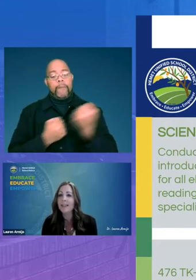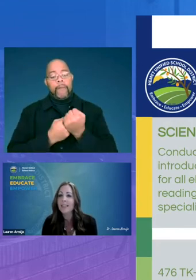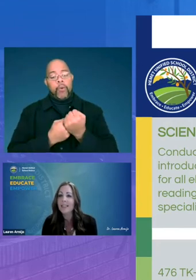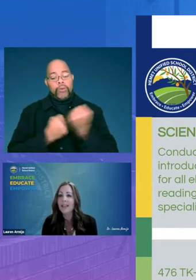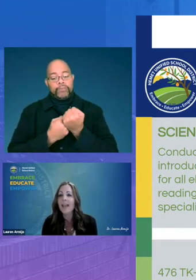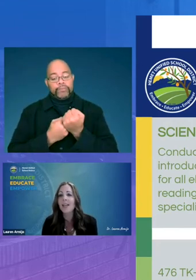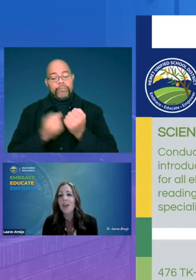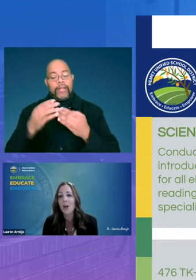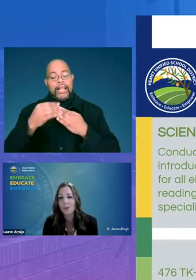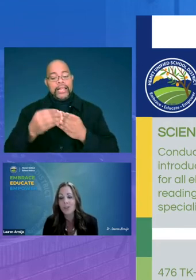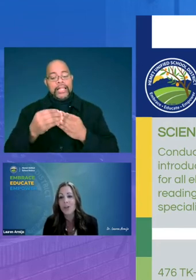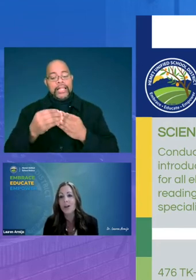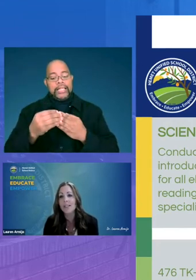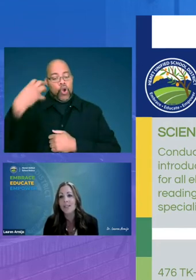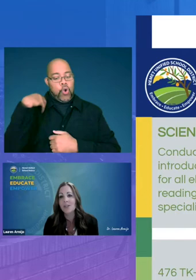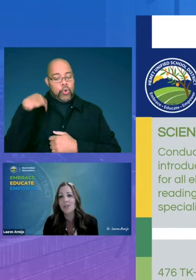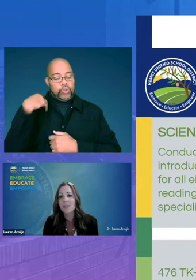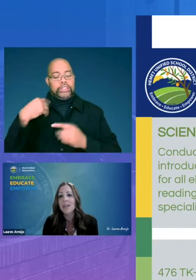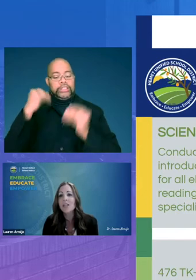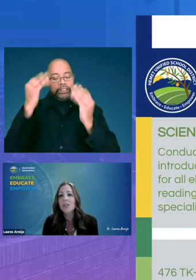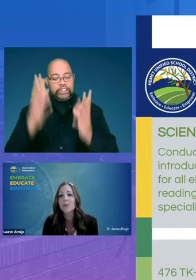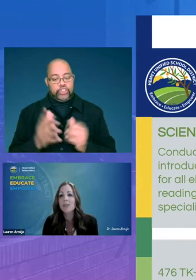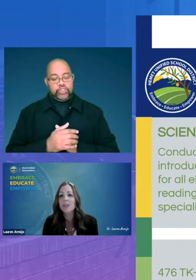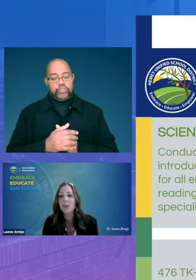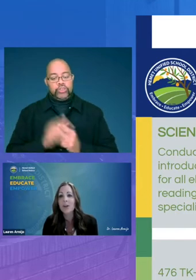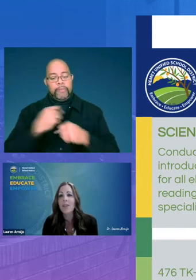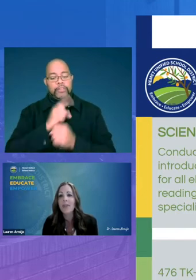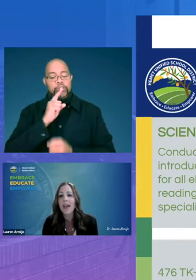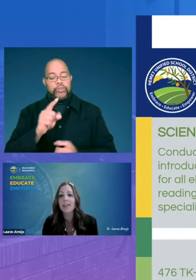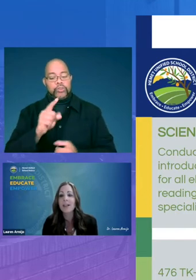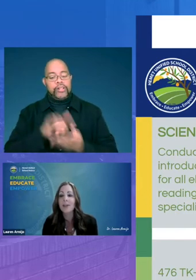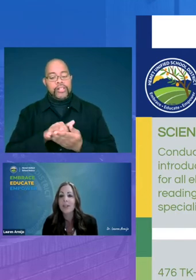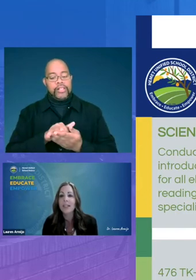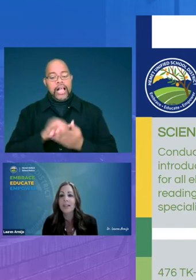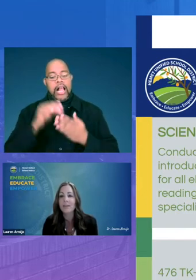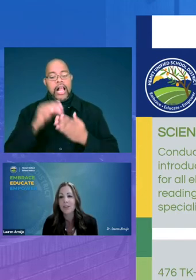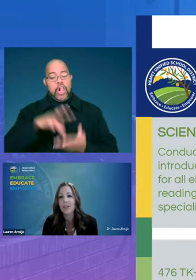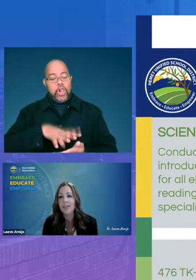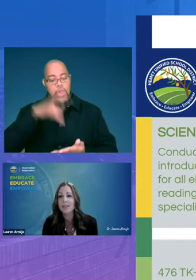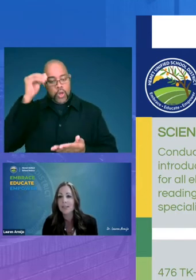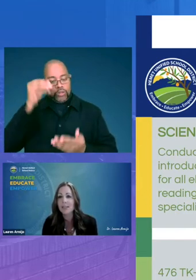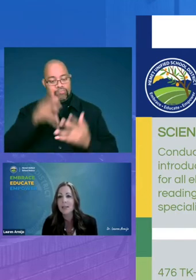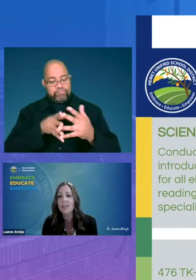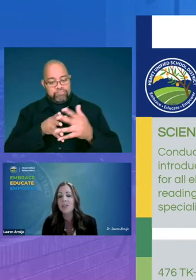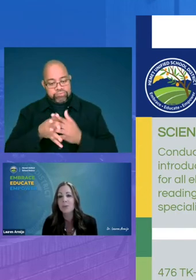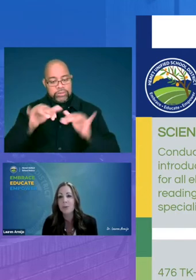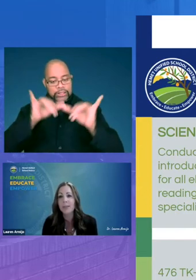lead and coach our teachers to ensure that the learning infiltrates our system and truly